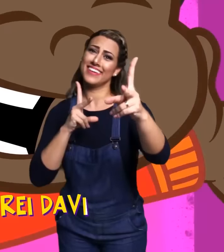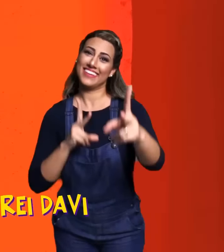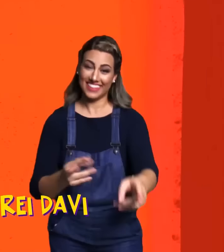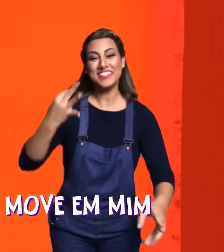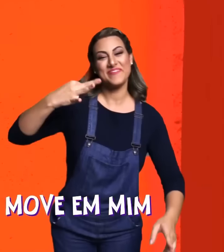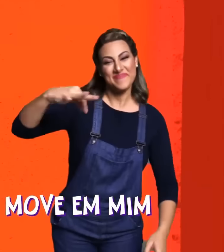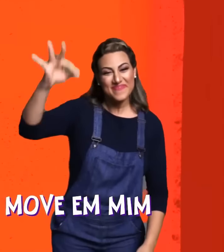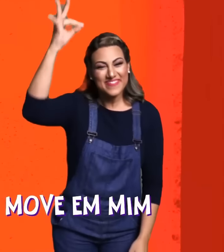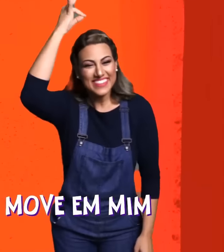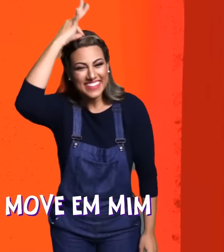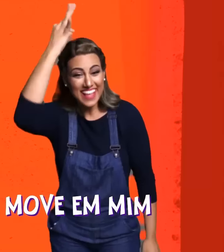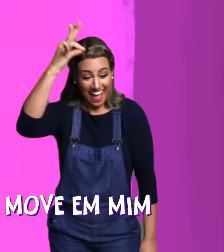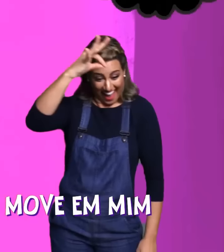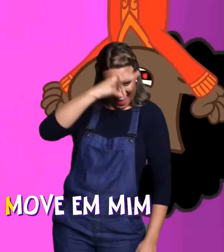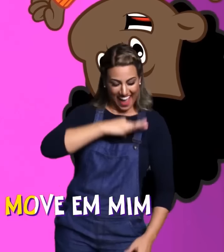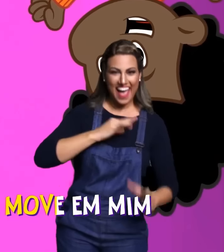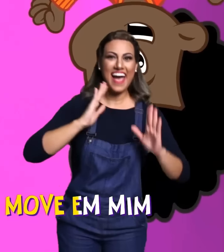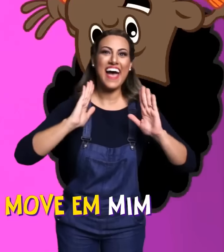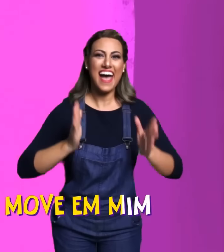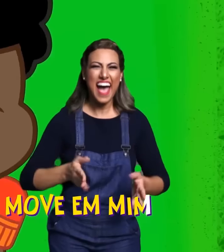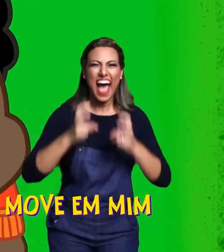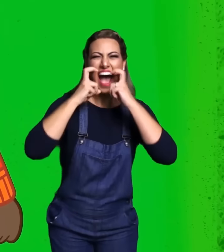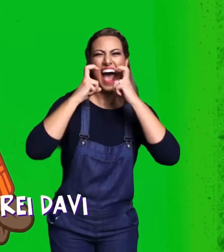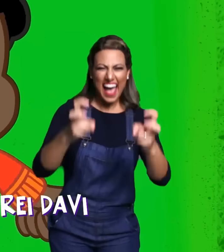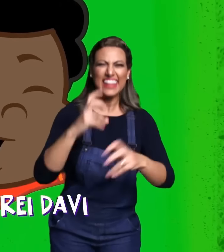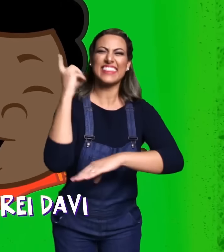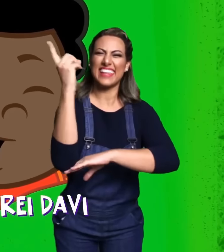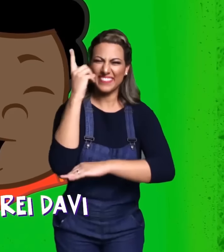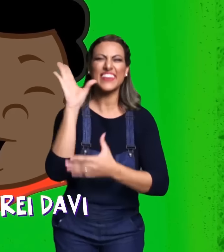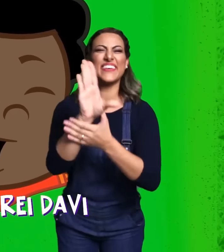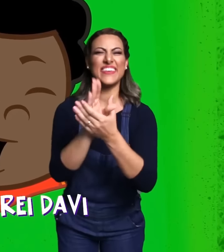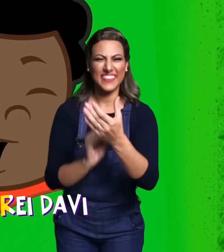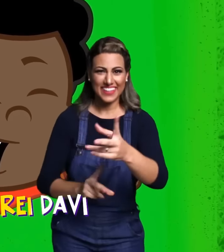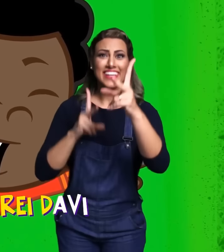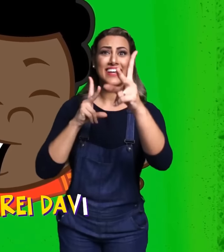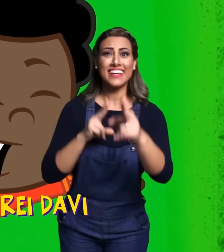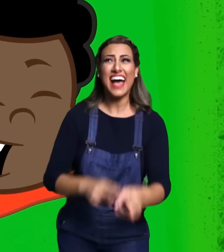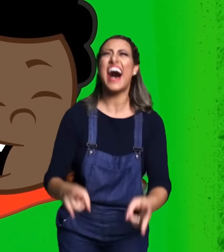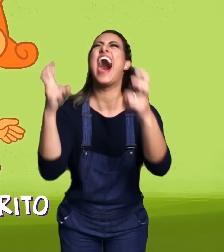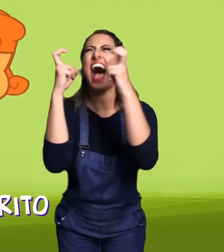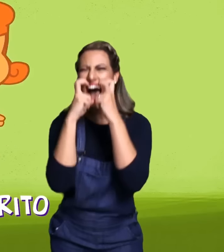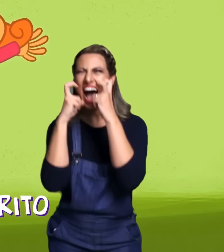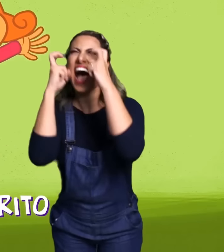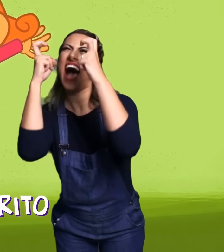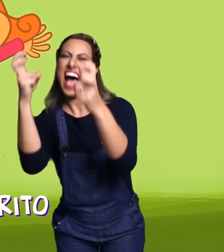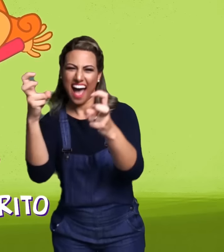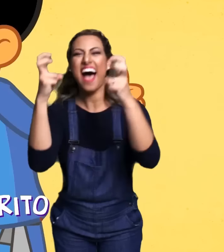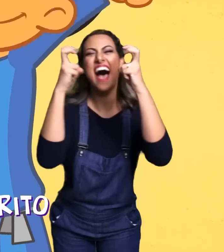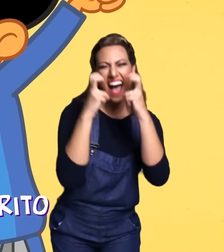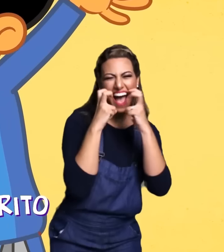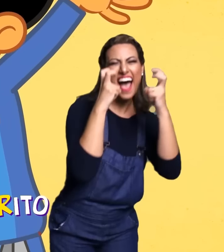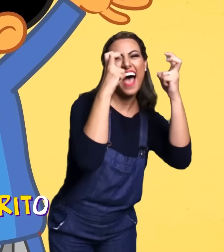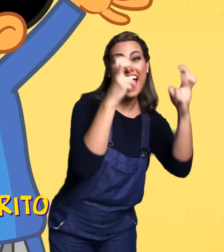IF THE SPIRIT OF GOD MOVES IN ME I SCREAM LIKE KING DAVID I SCREAM , I SCREAM I